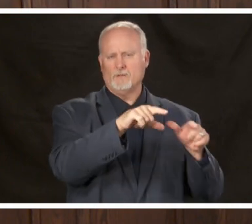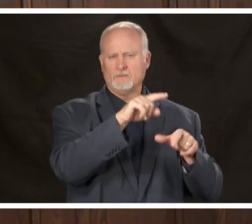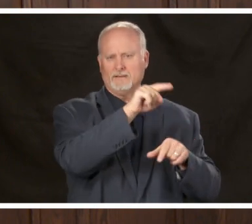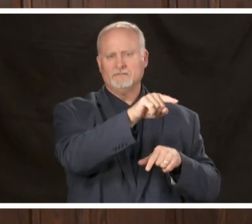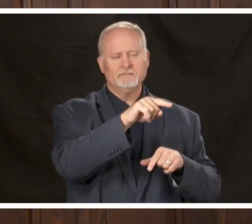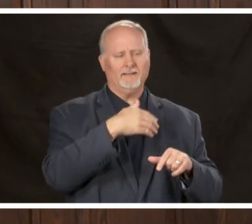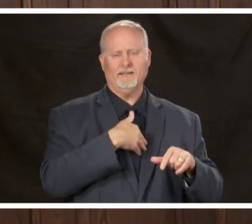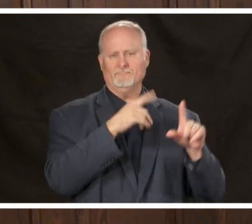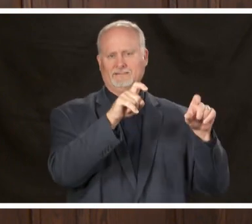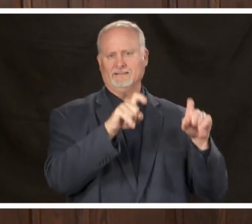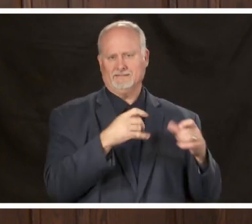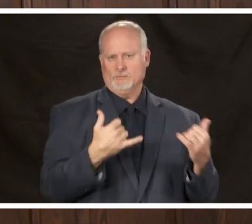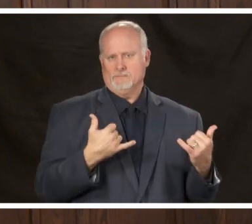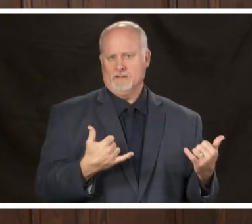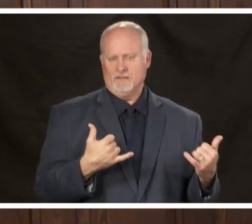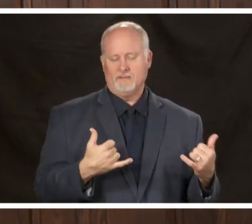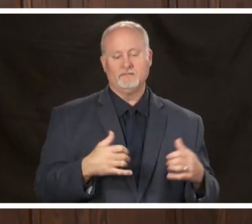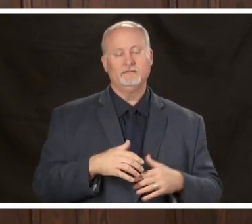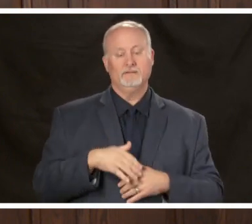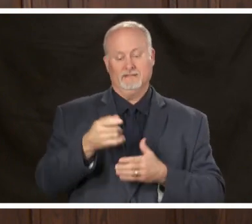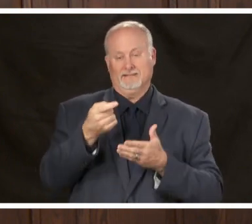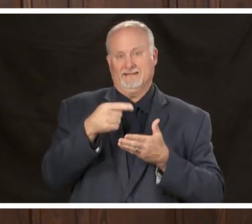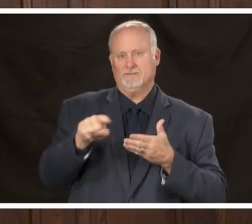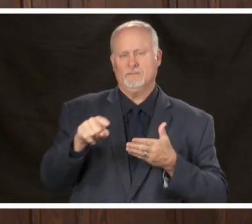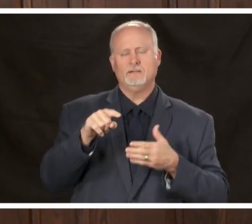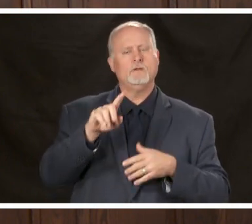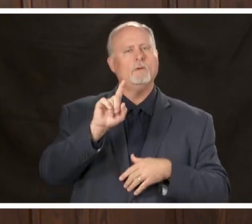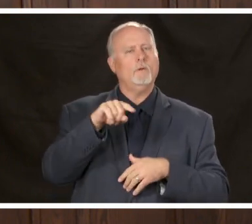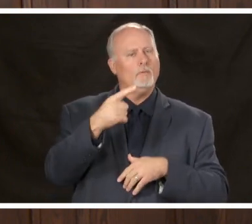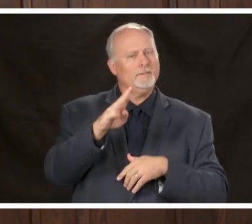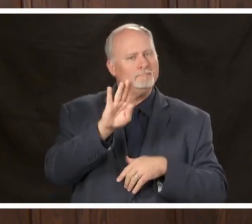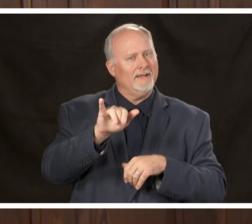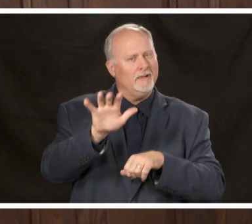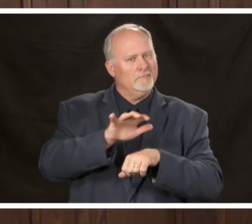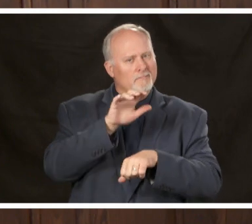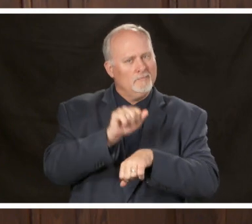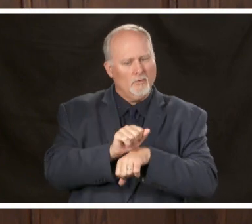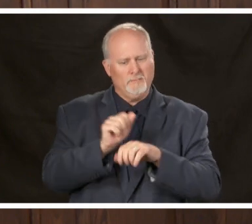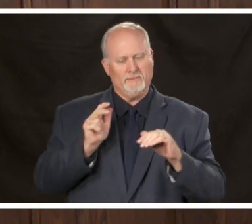week that are coming up appointment-only drive through mobile testing sites next